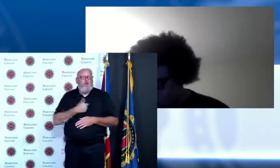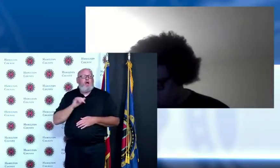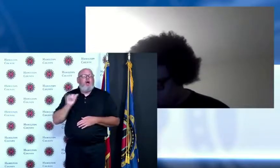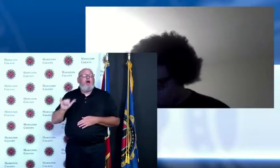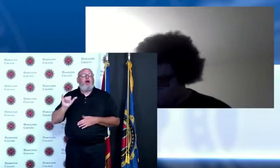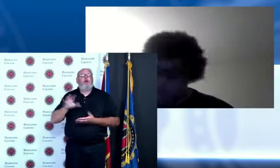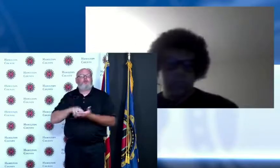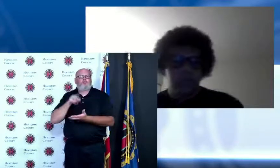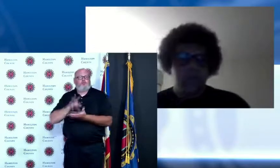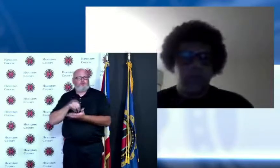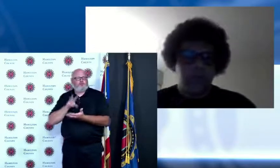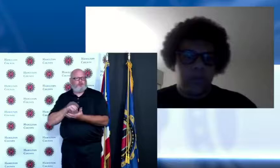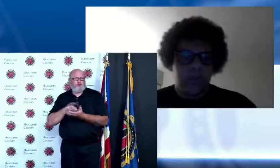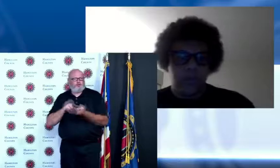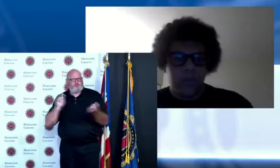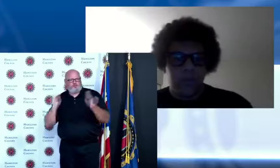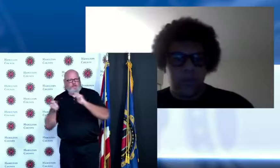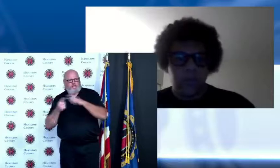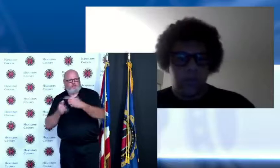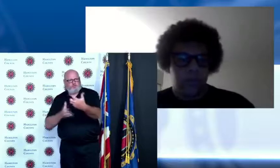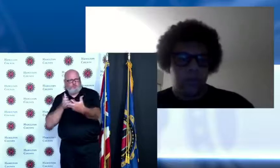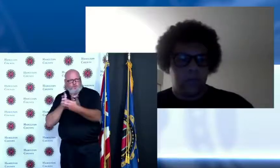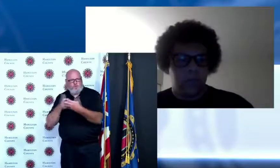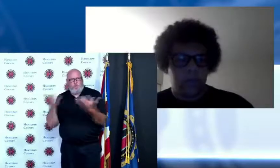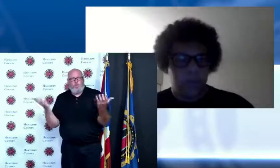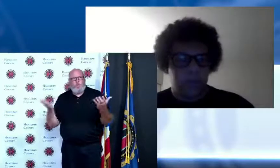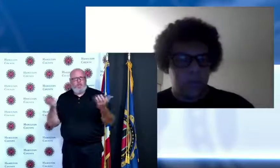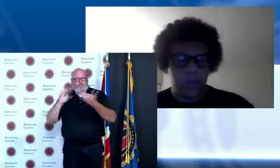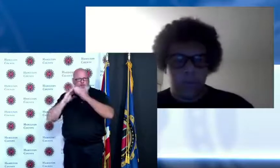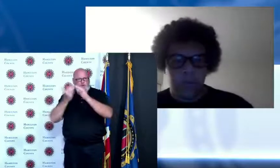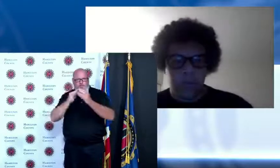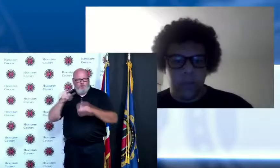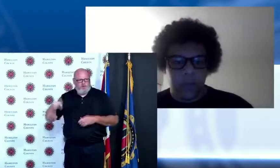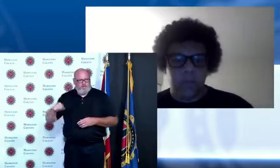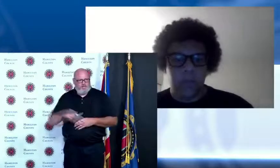to make sure that what has been the positive piece related to what you're talking about